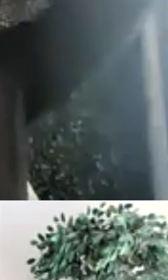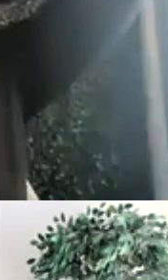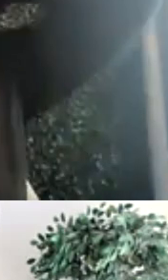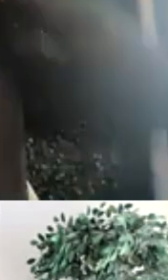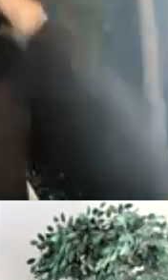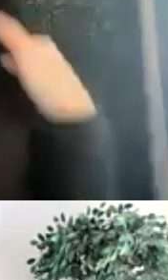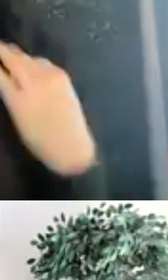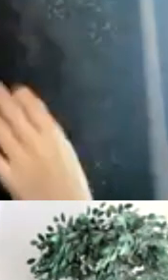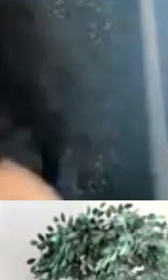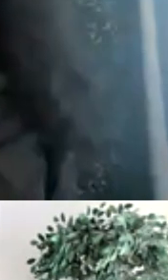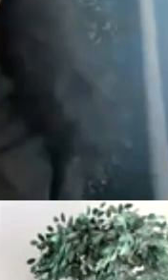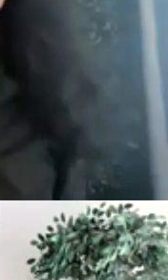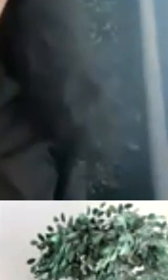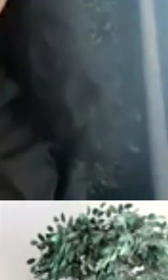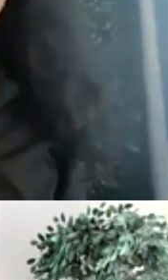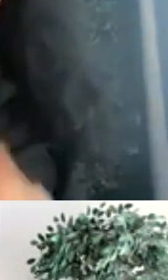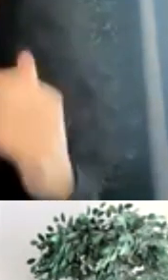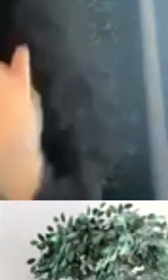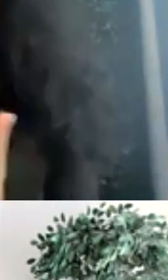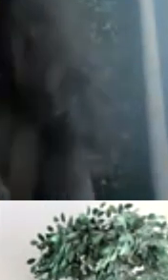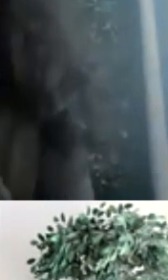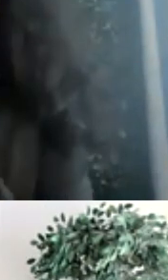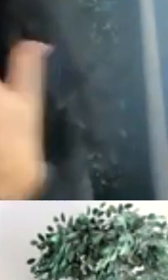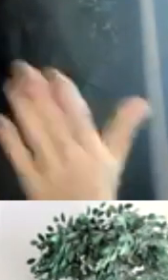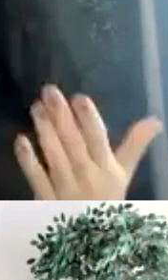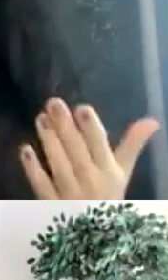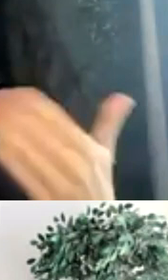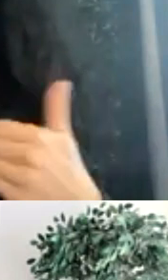So Ronda, happy to have you take it away.